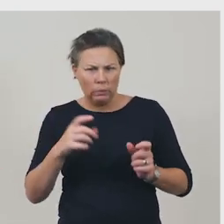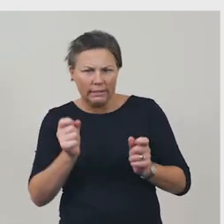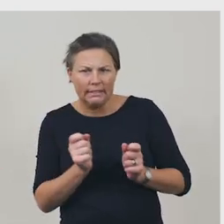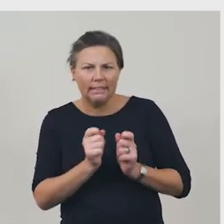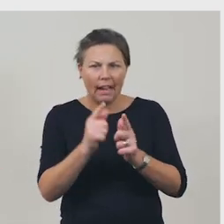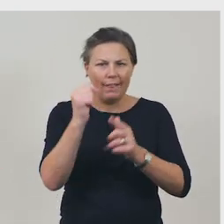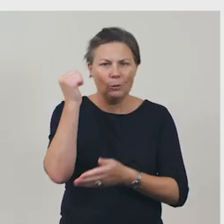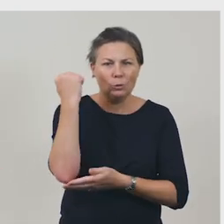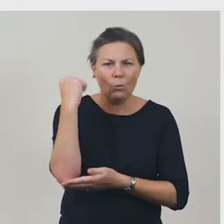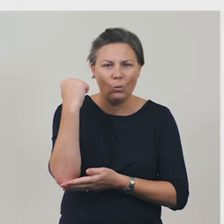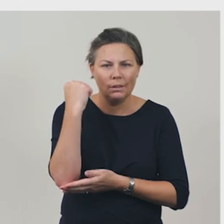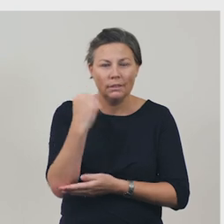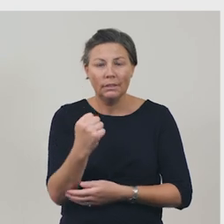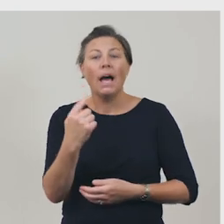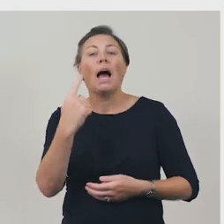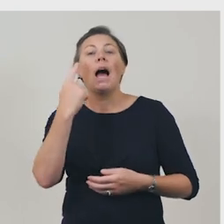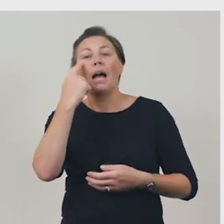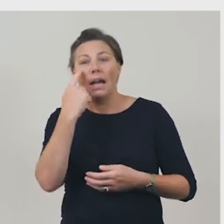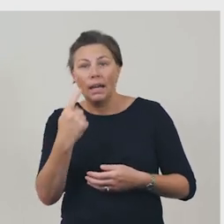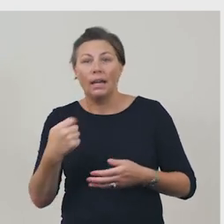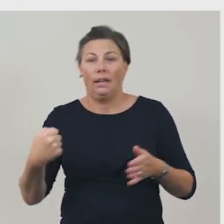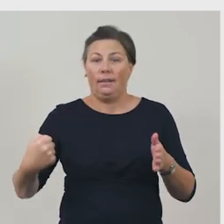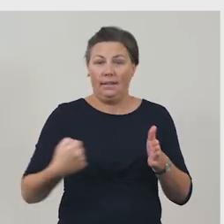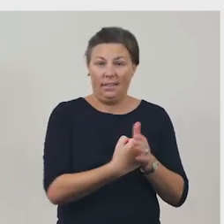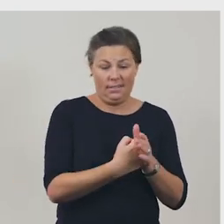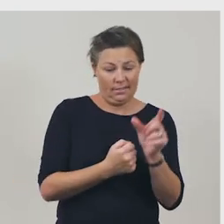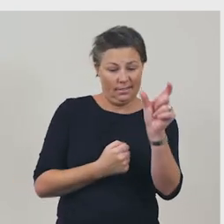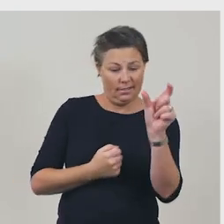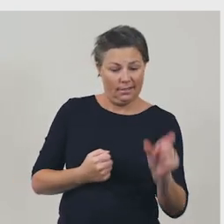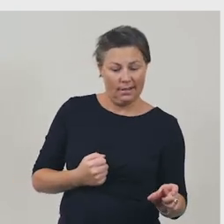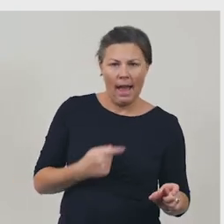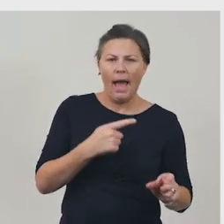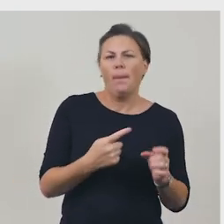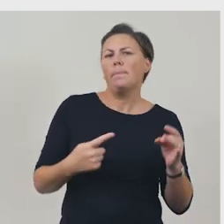The text box on the left-hand side of the screen includes vital information,